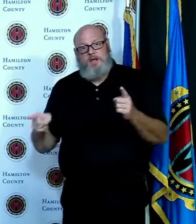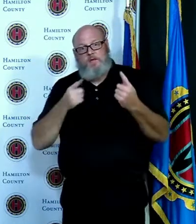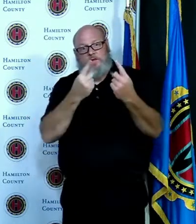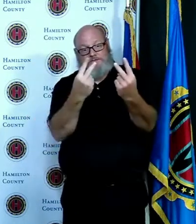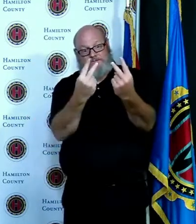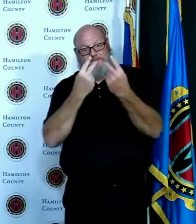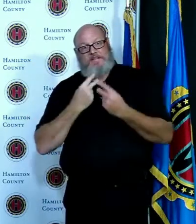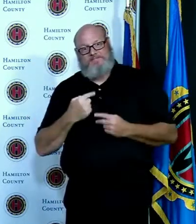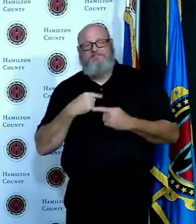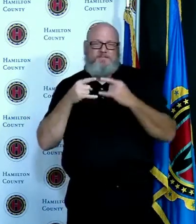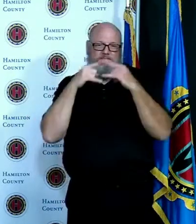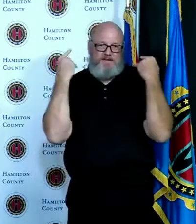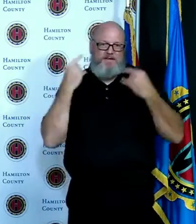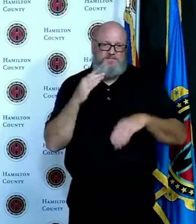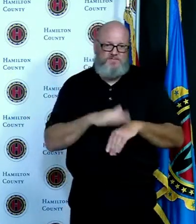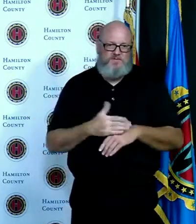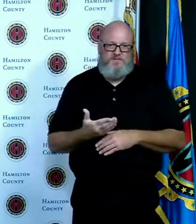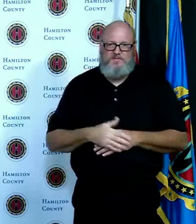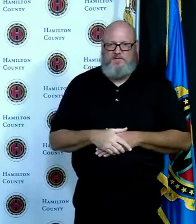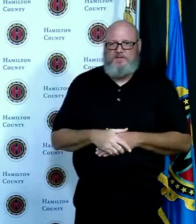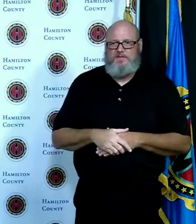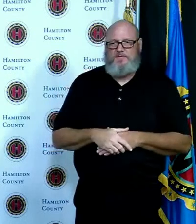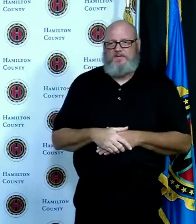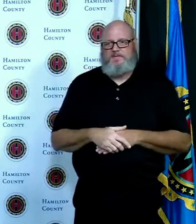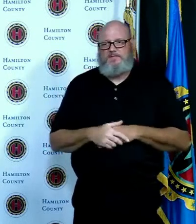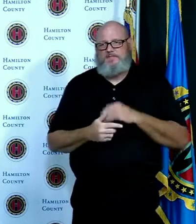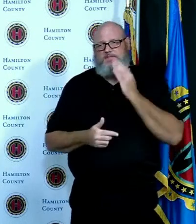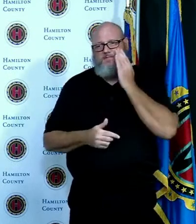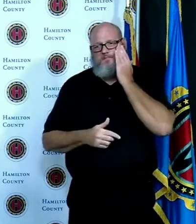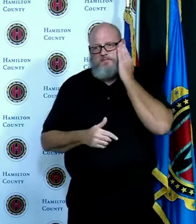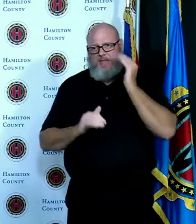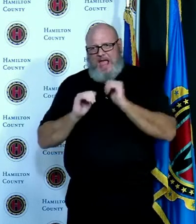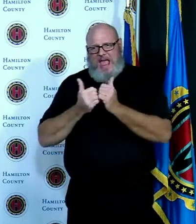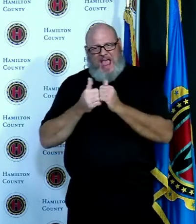but we do need to encourage it and get people I think it's sometimes it's just a matter of getting